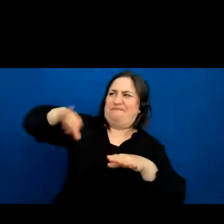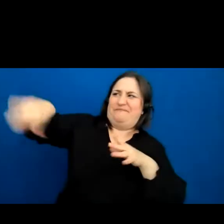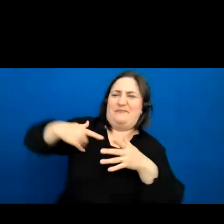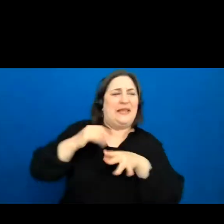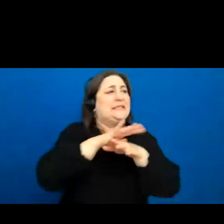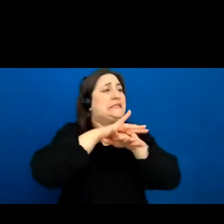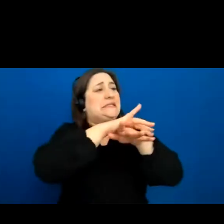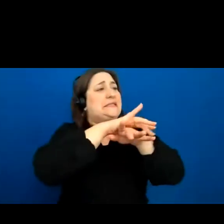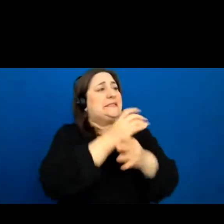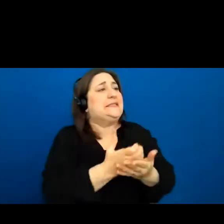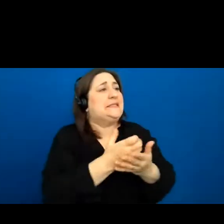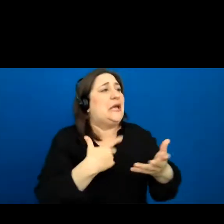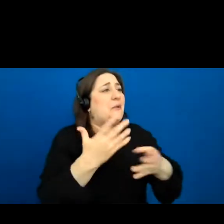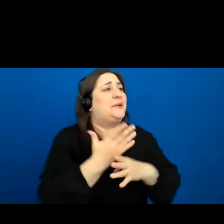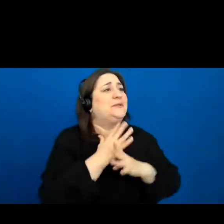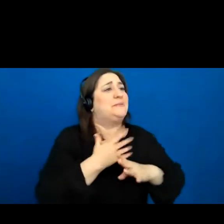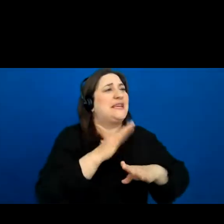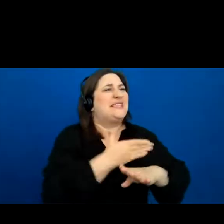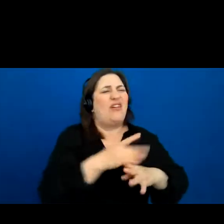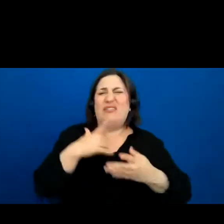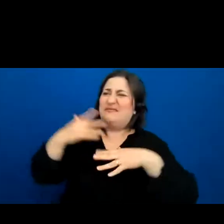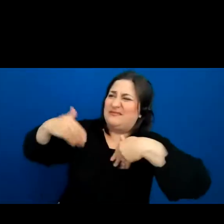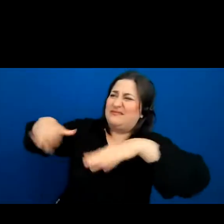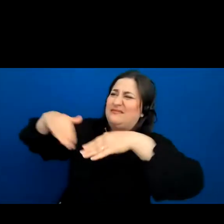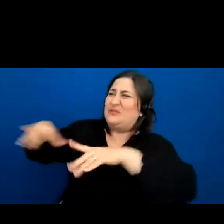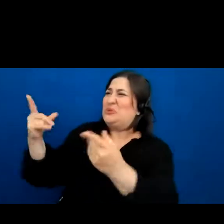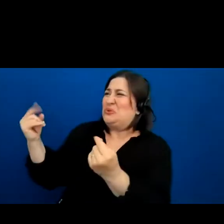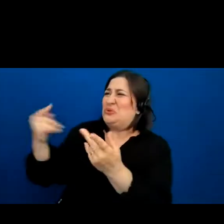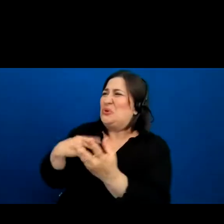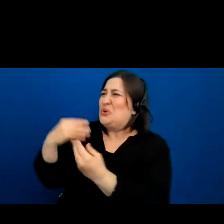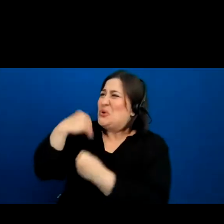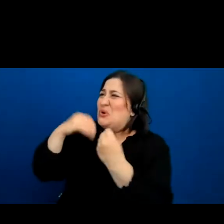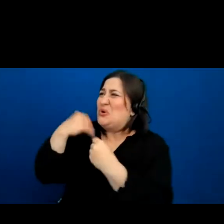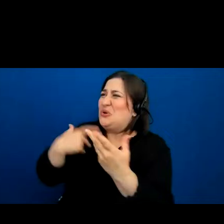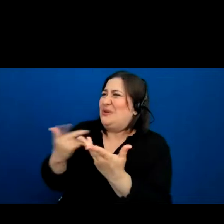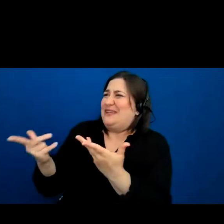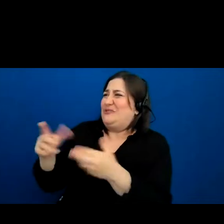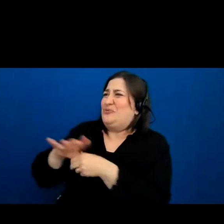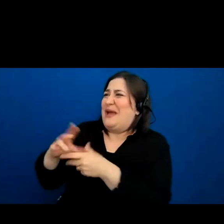And all they said was get out of here, all you do is eat crap and bug people. Get out of here,